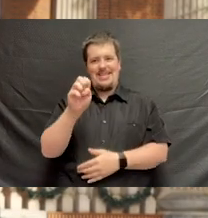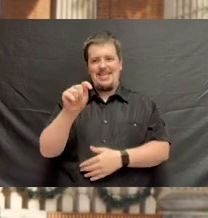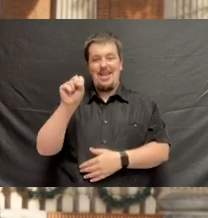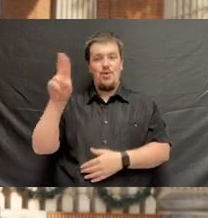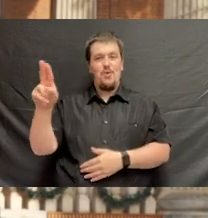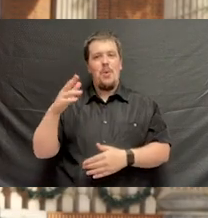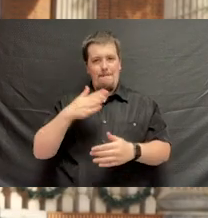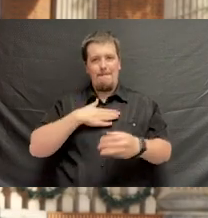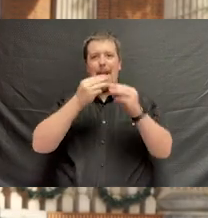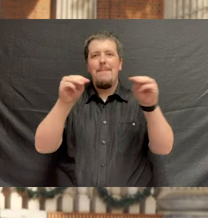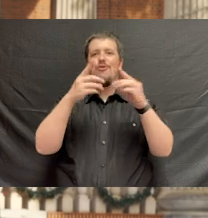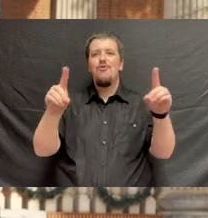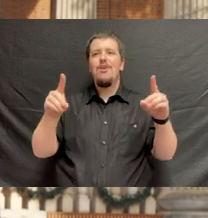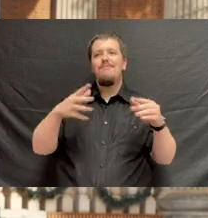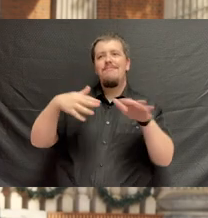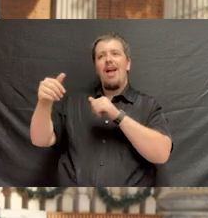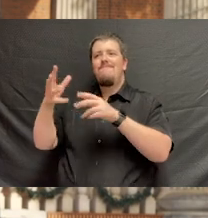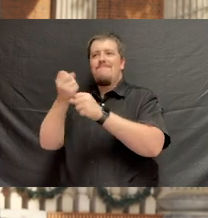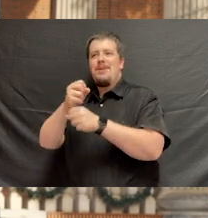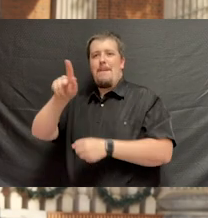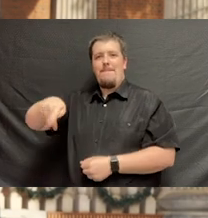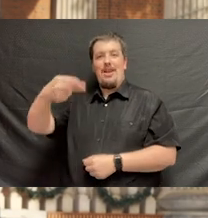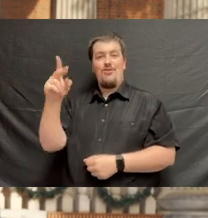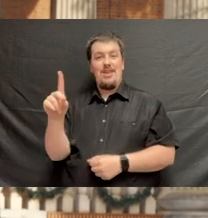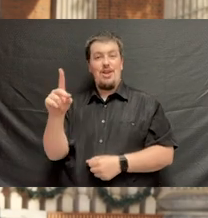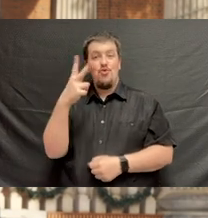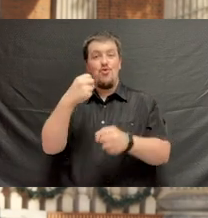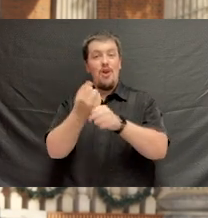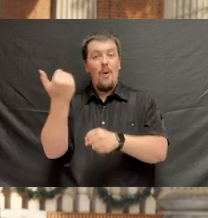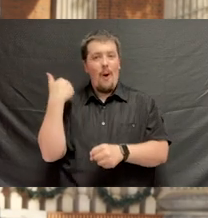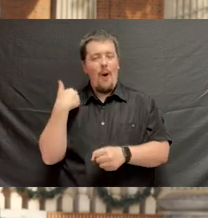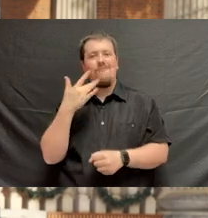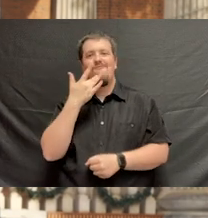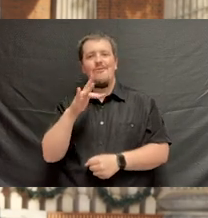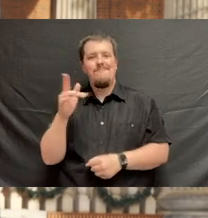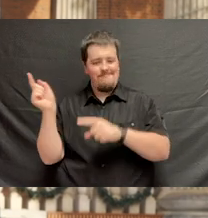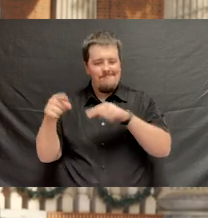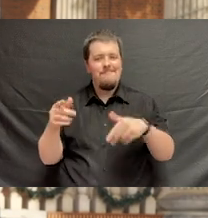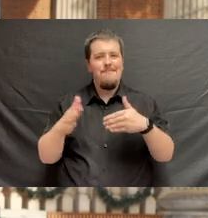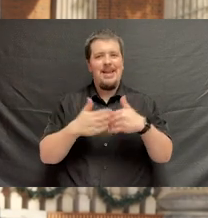with my master's degree and left to pursue a PhD. Two years ago, I was fortunate to return home